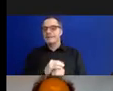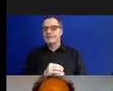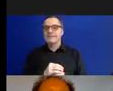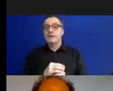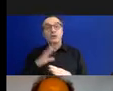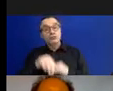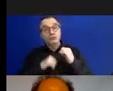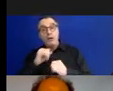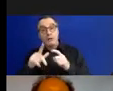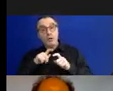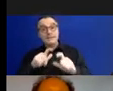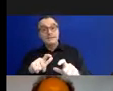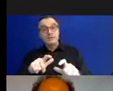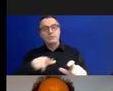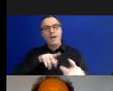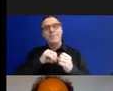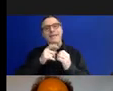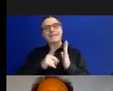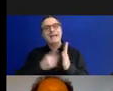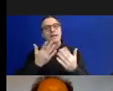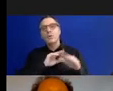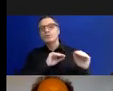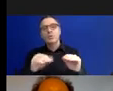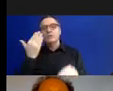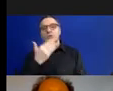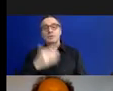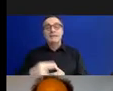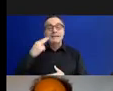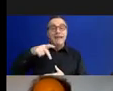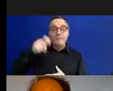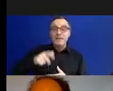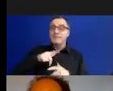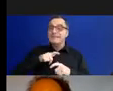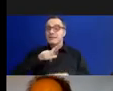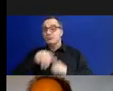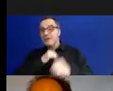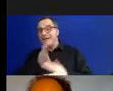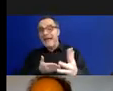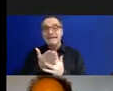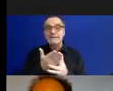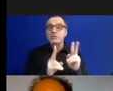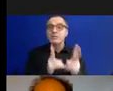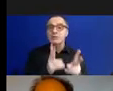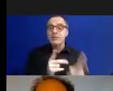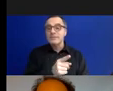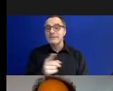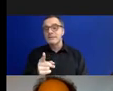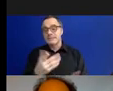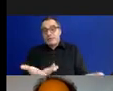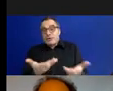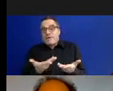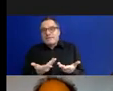as BSL is not taught in schools and Deaf people still fight for access to interpreter services."